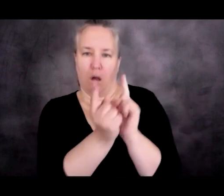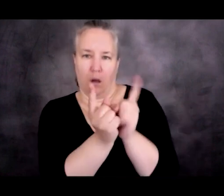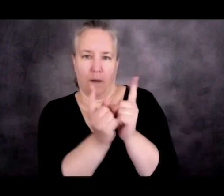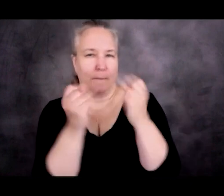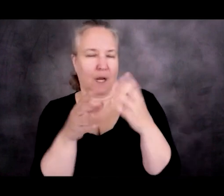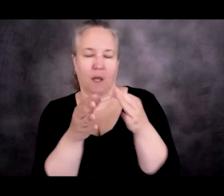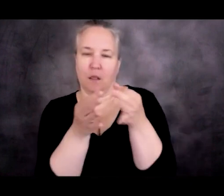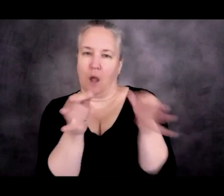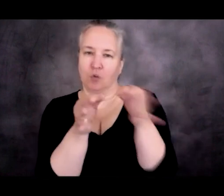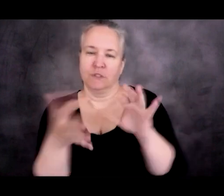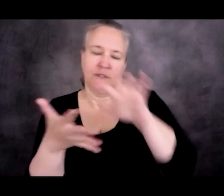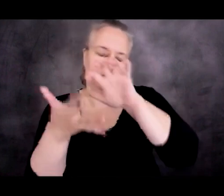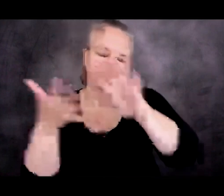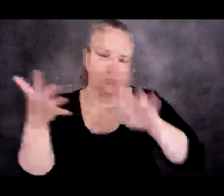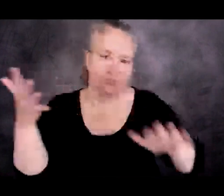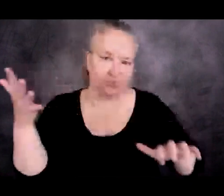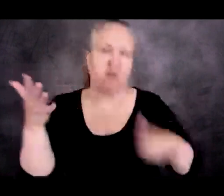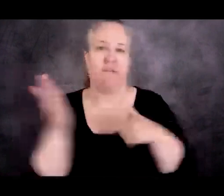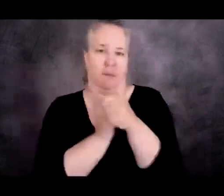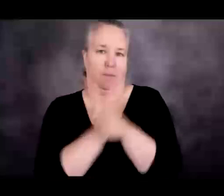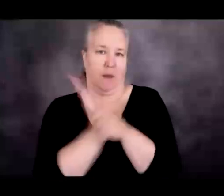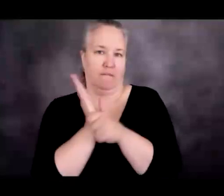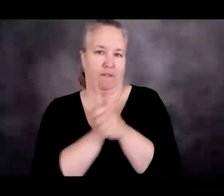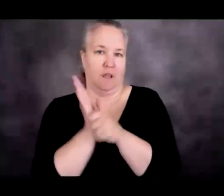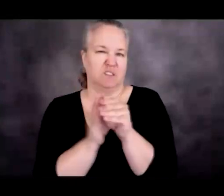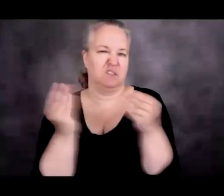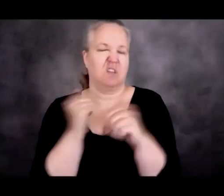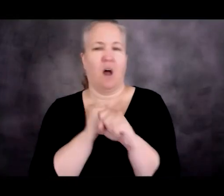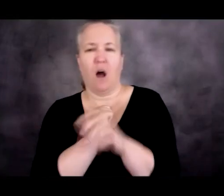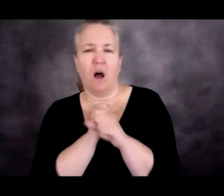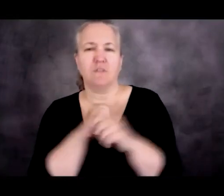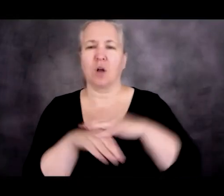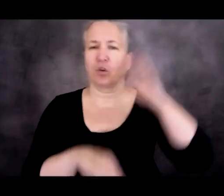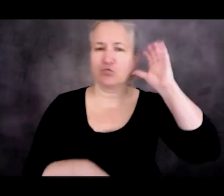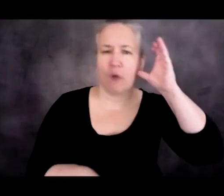These were pamphlets, ads, radio ads, TV ads, all of which